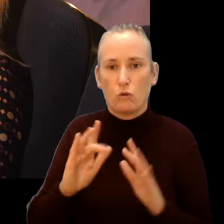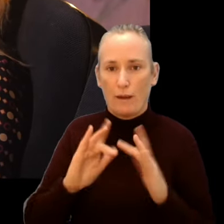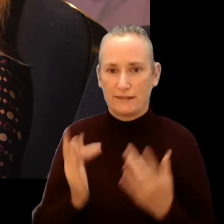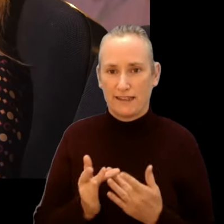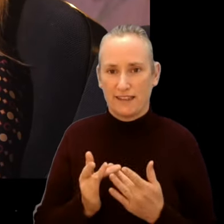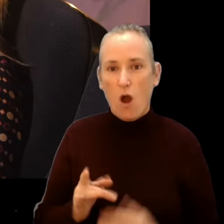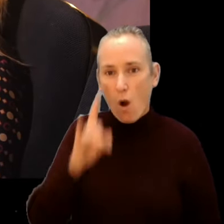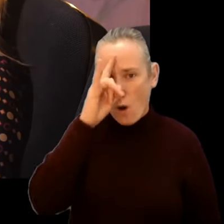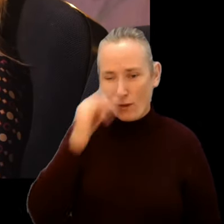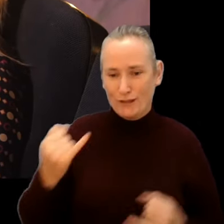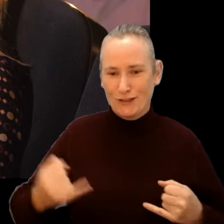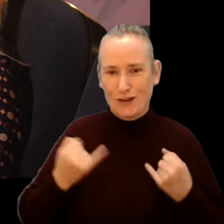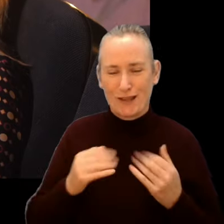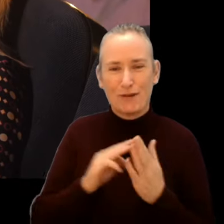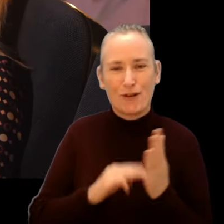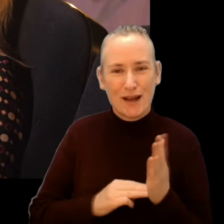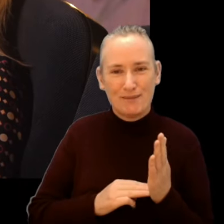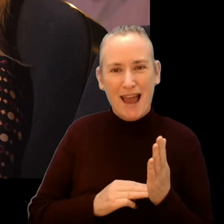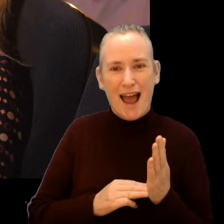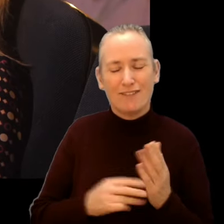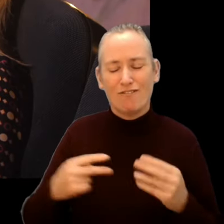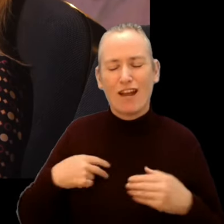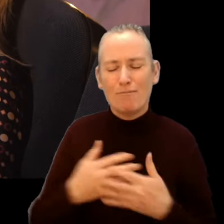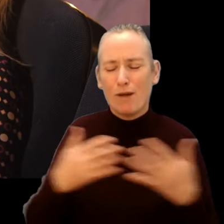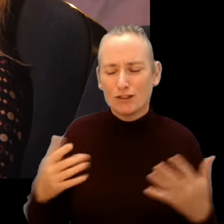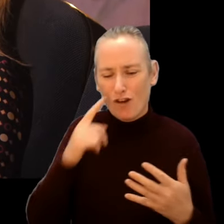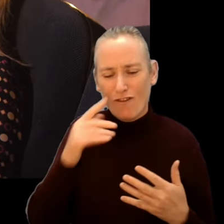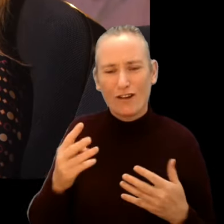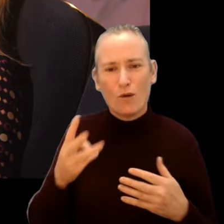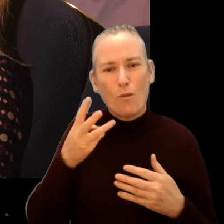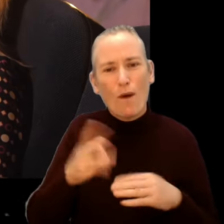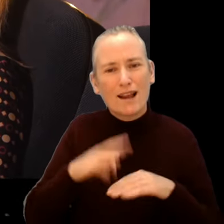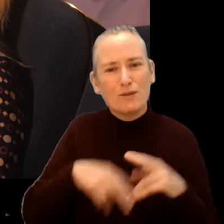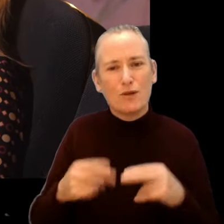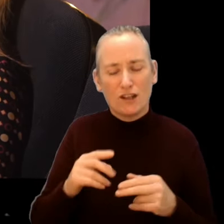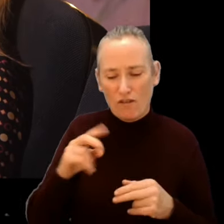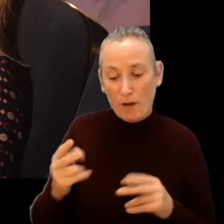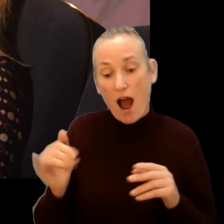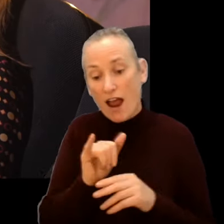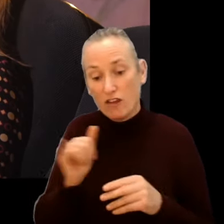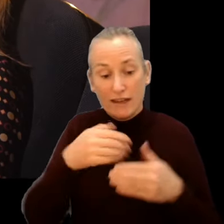We hope you enjoy our programme and very much look forward to welcoming you in November, whether in person or online!